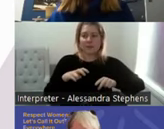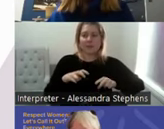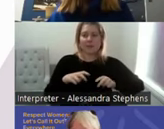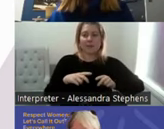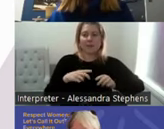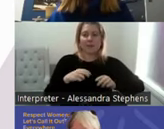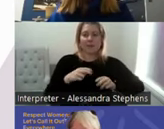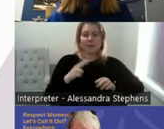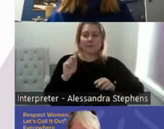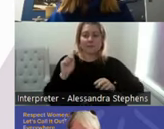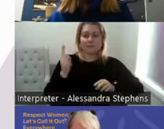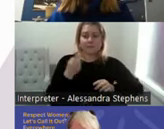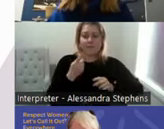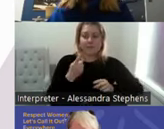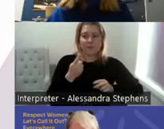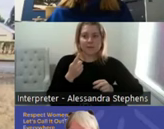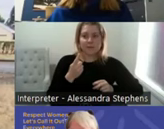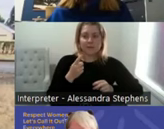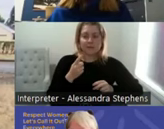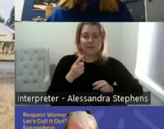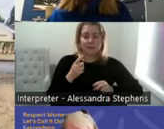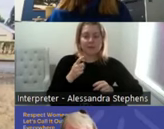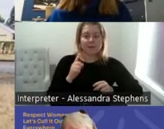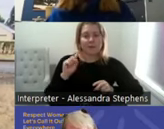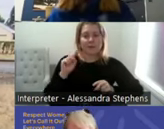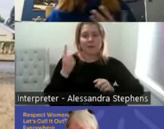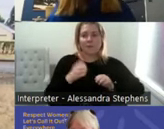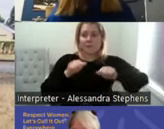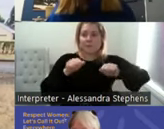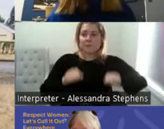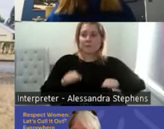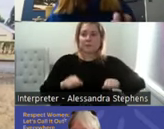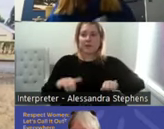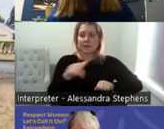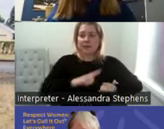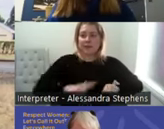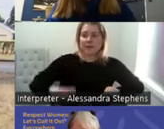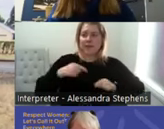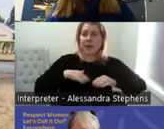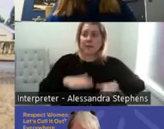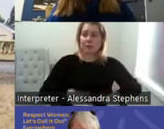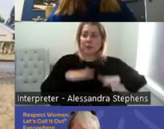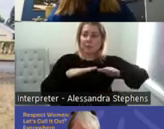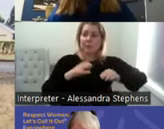based in Brunswick, Melbourne. I did grow up in rural Victoria, so I grew